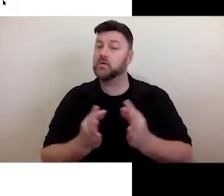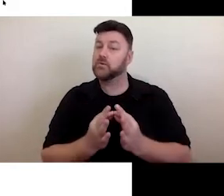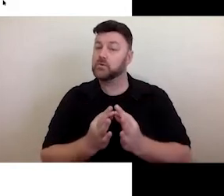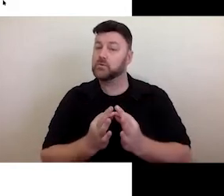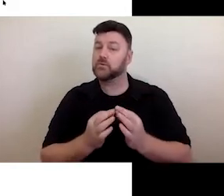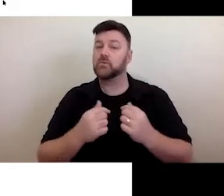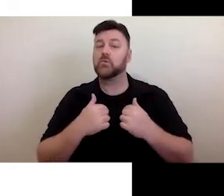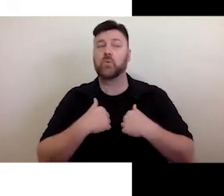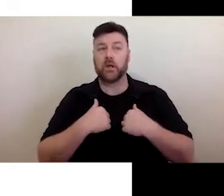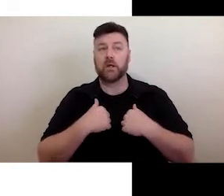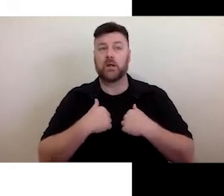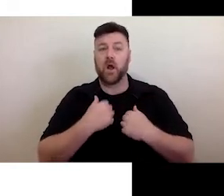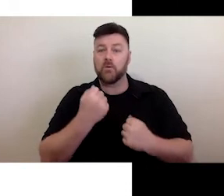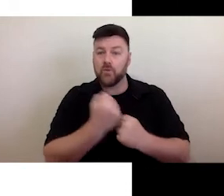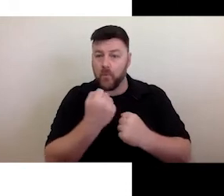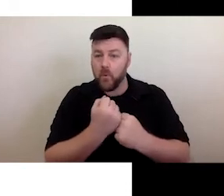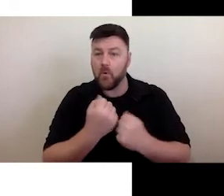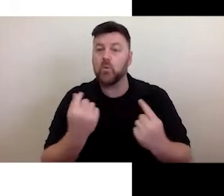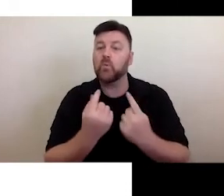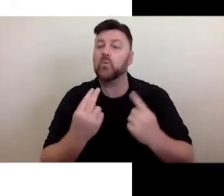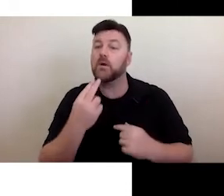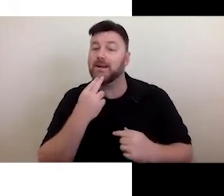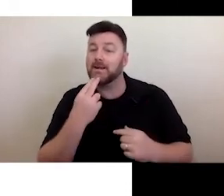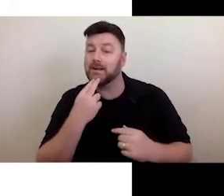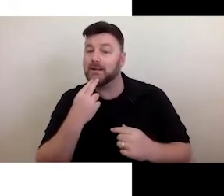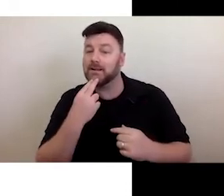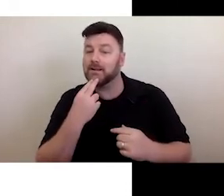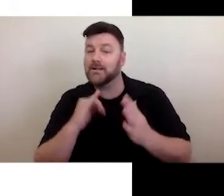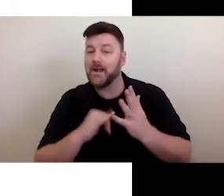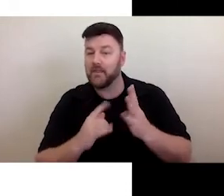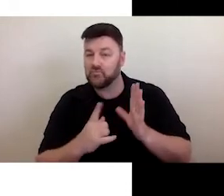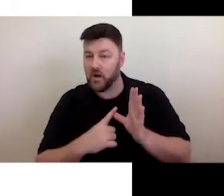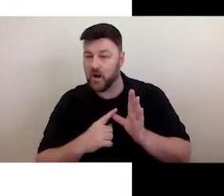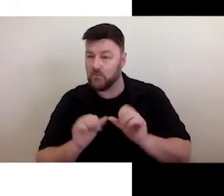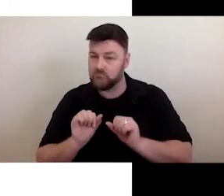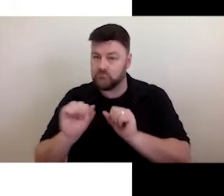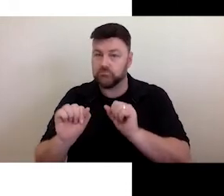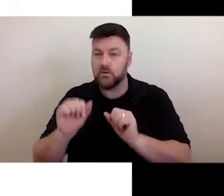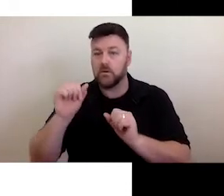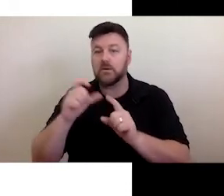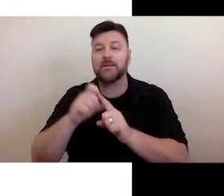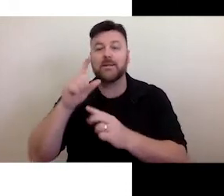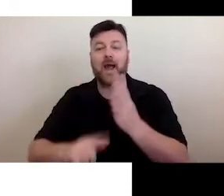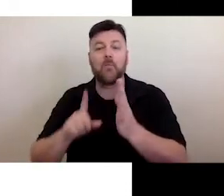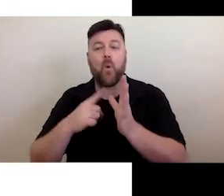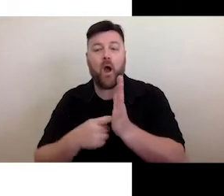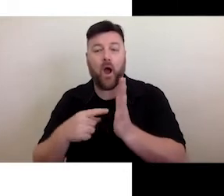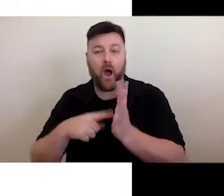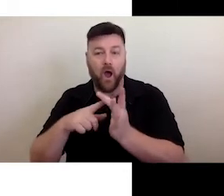support South Australia's disabled artists and arts companies to make